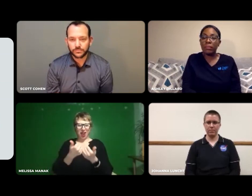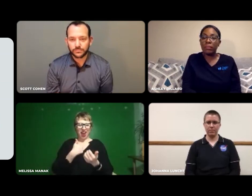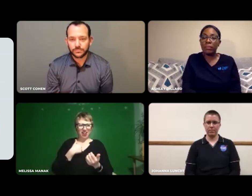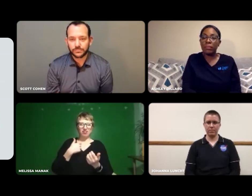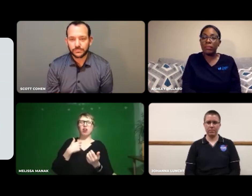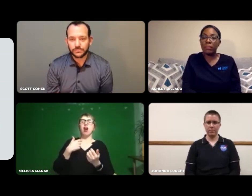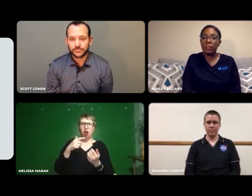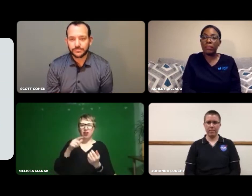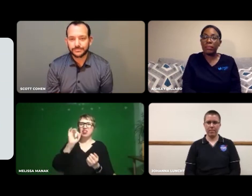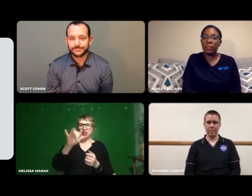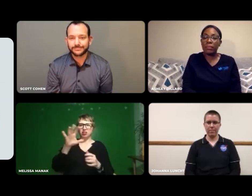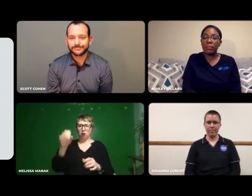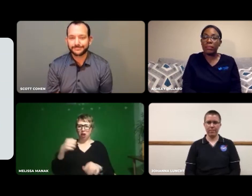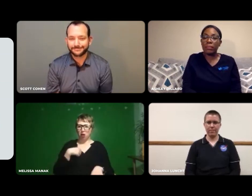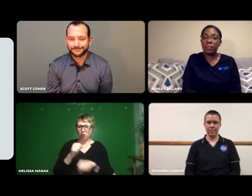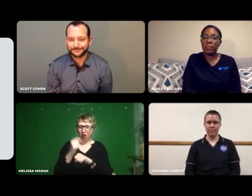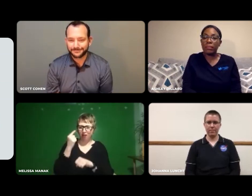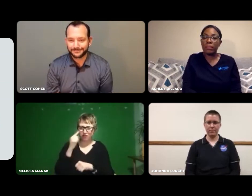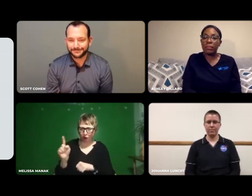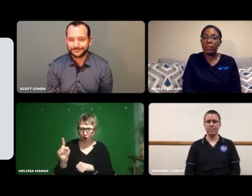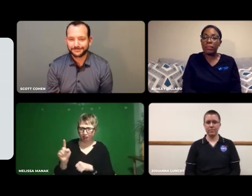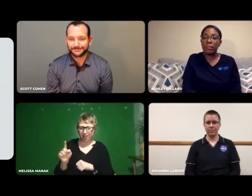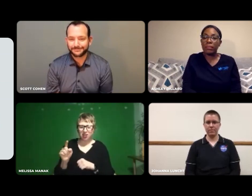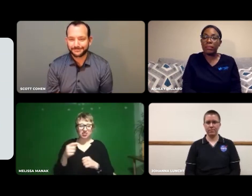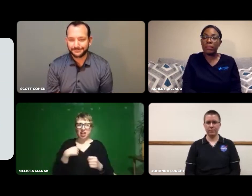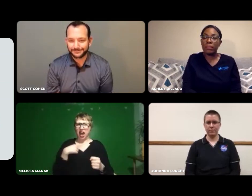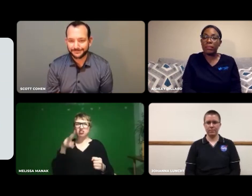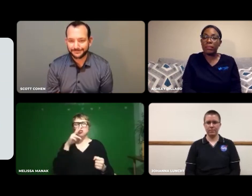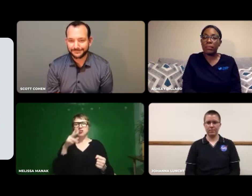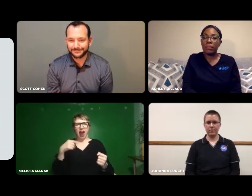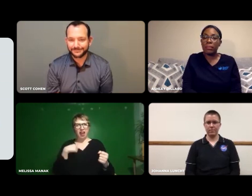to see if I would want to work there.